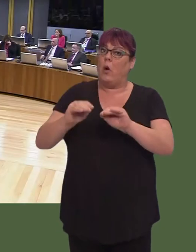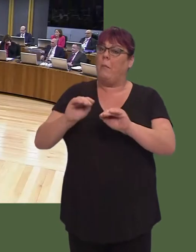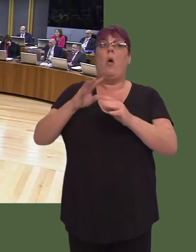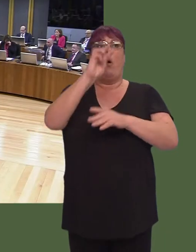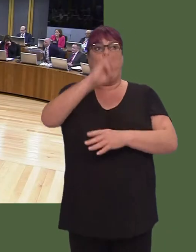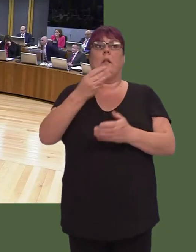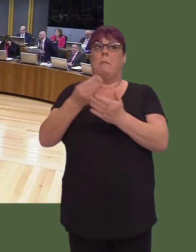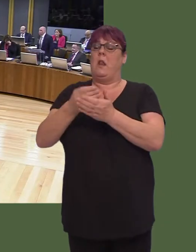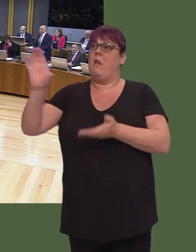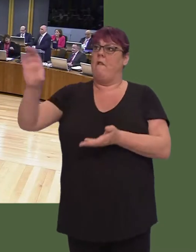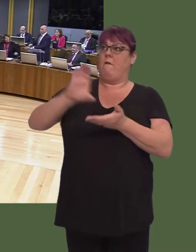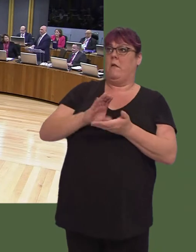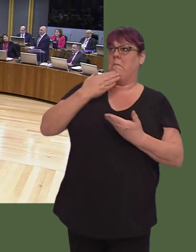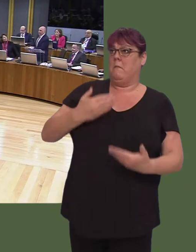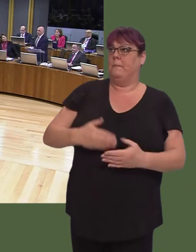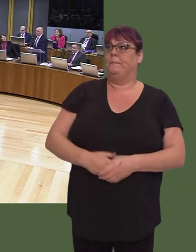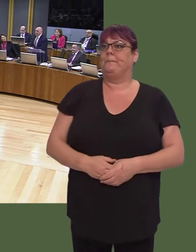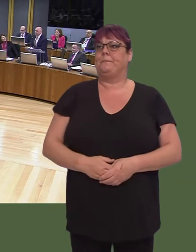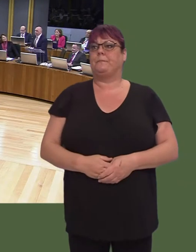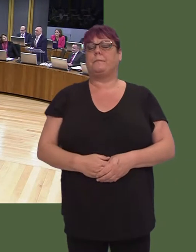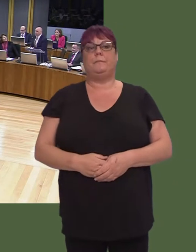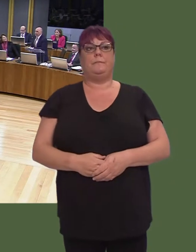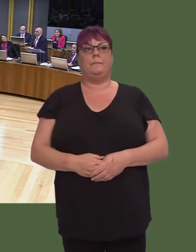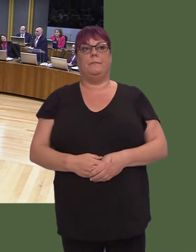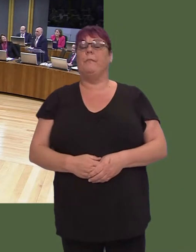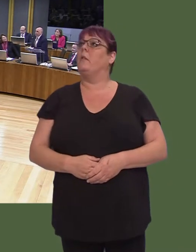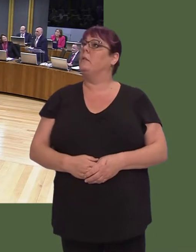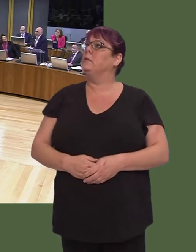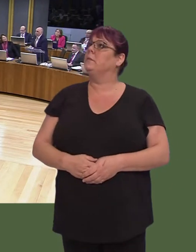Paul Davies AM: The reason we've had to cut spending, as a UK Government, over the last